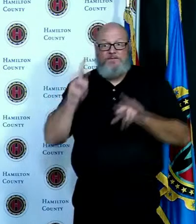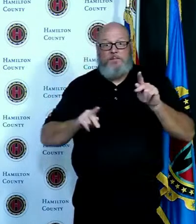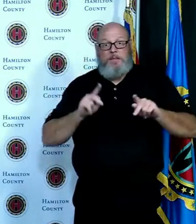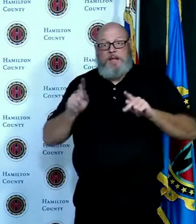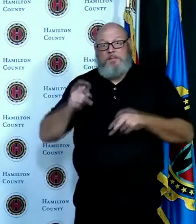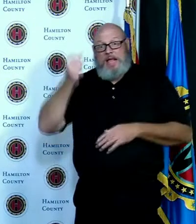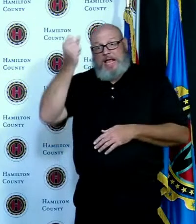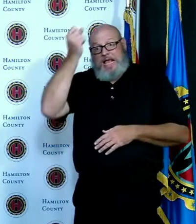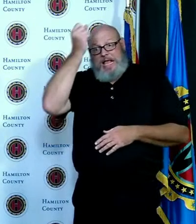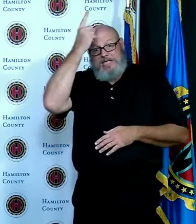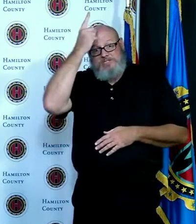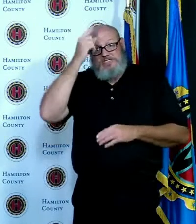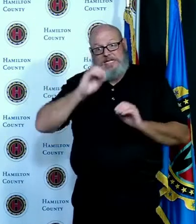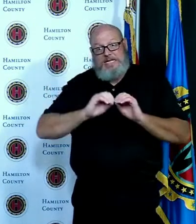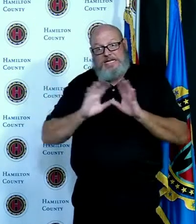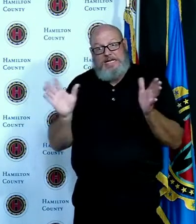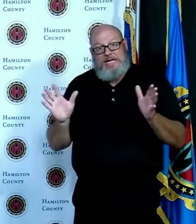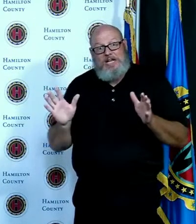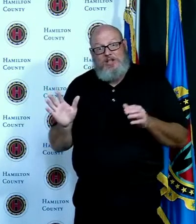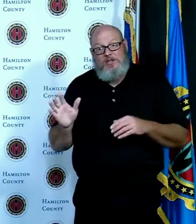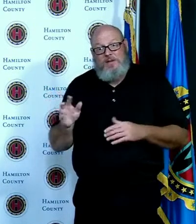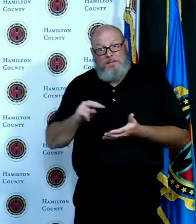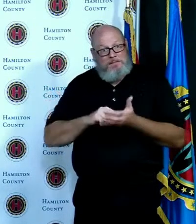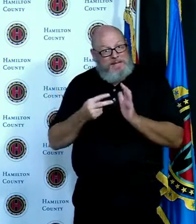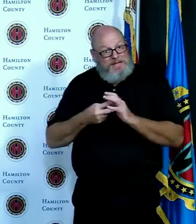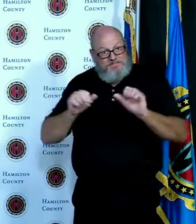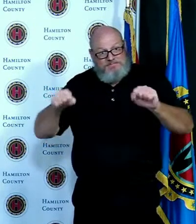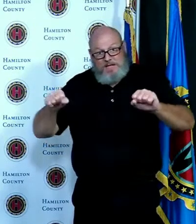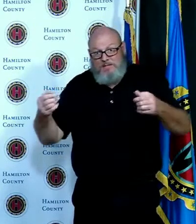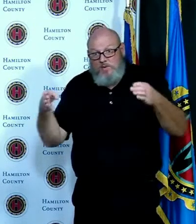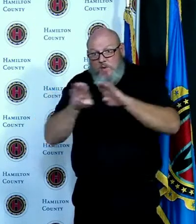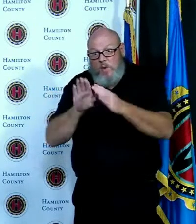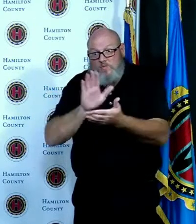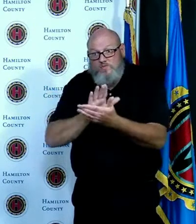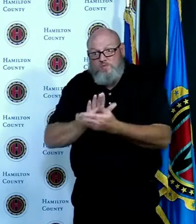going to be shut down again does that give a stronger message if they know if if we don't